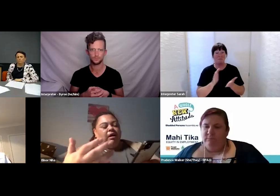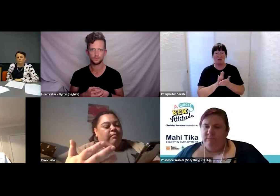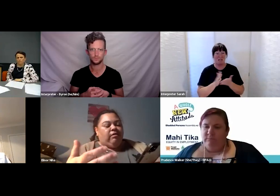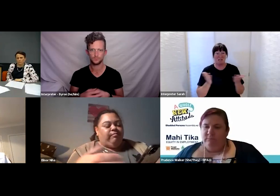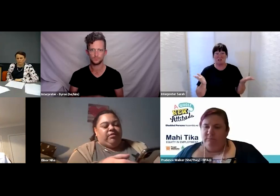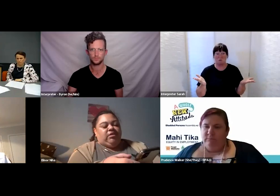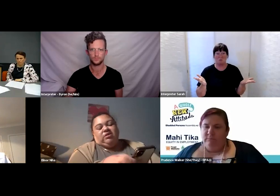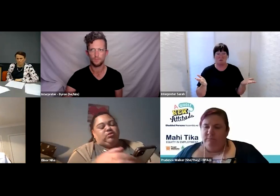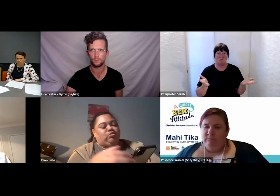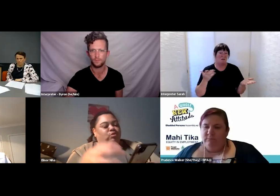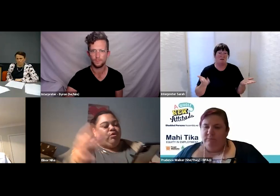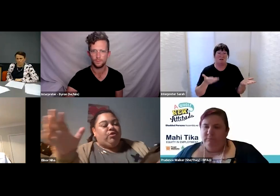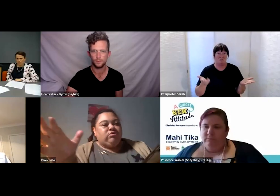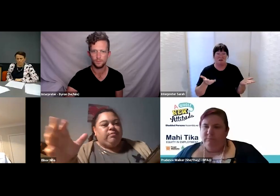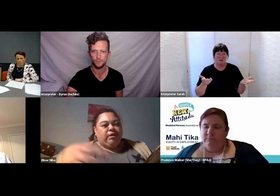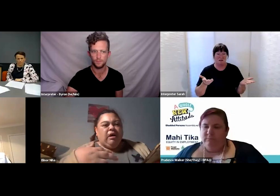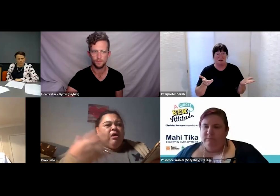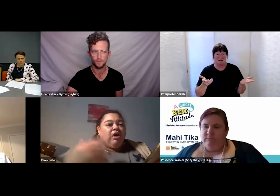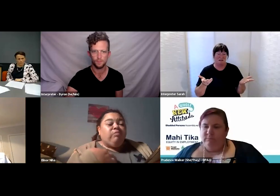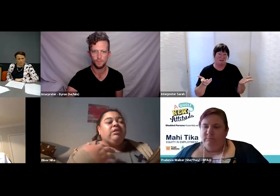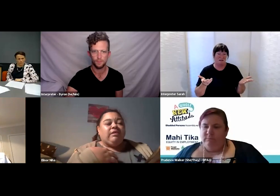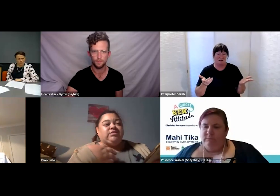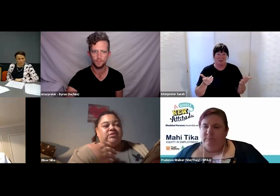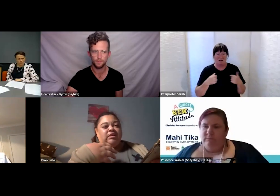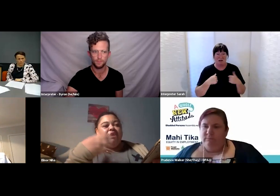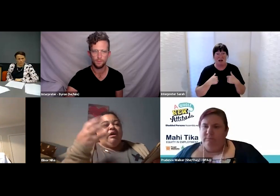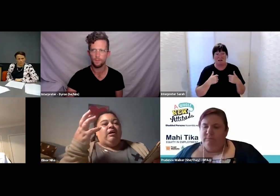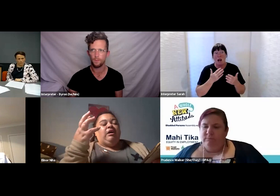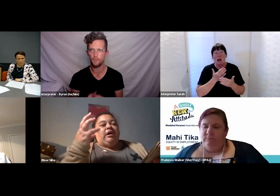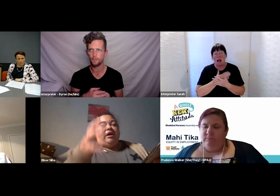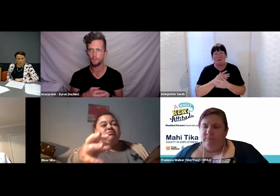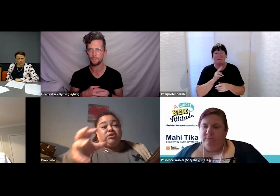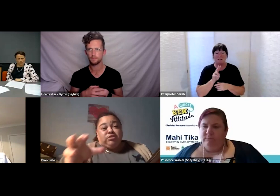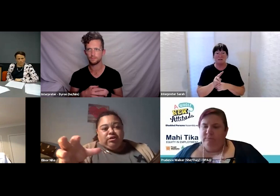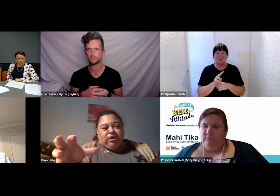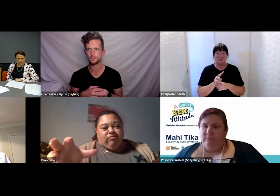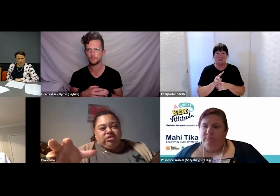I mean, it’s not my authority, but I would love to see our Taitokerau region